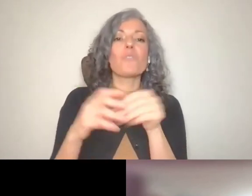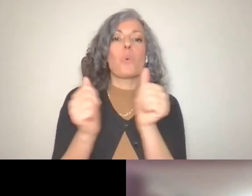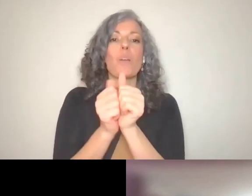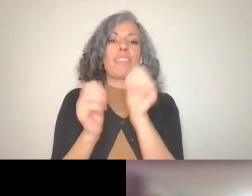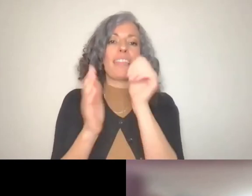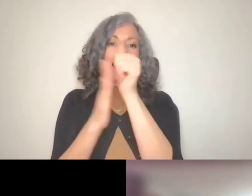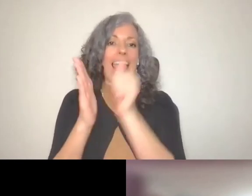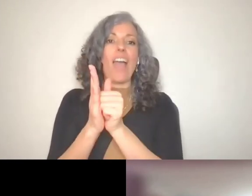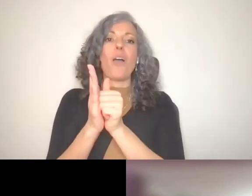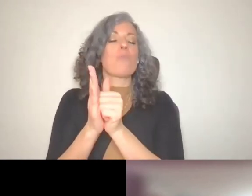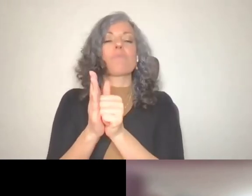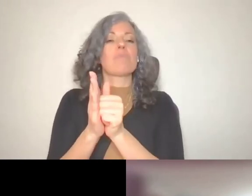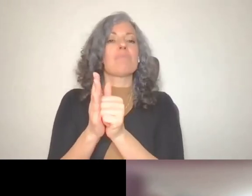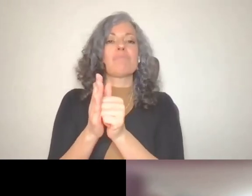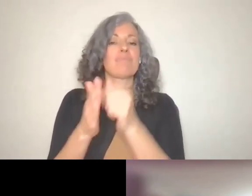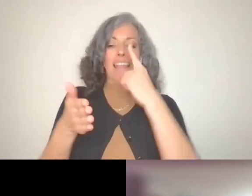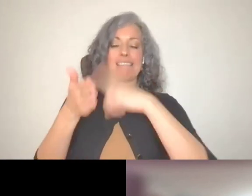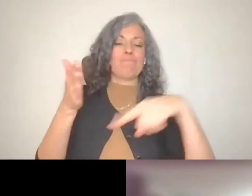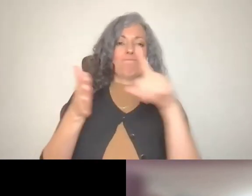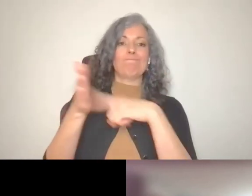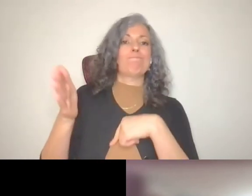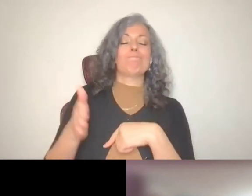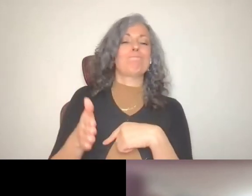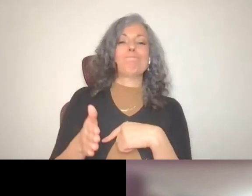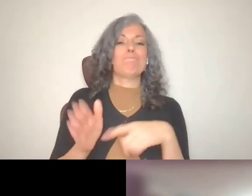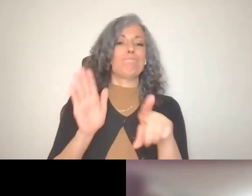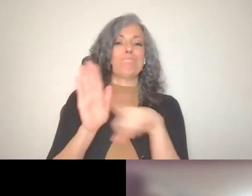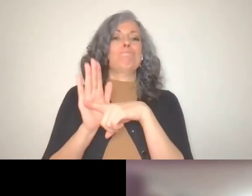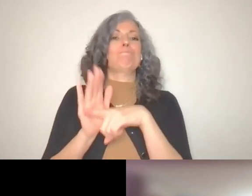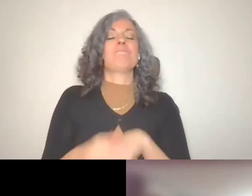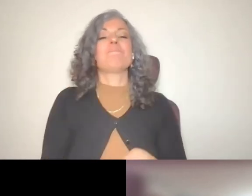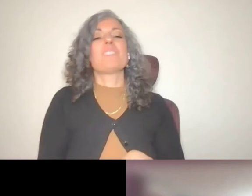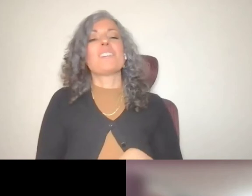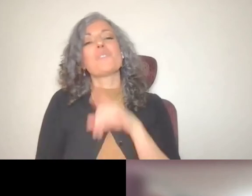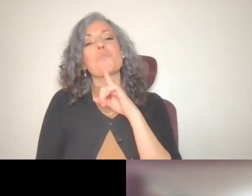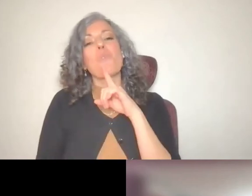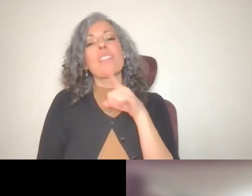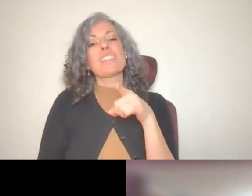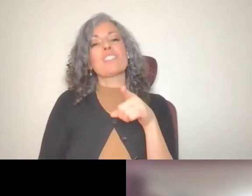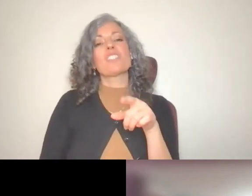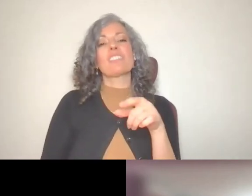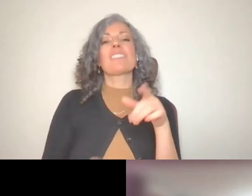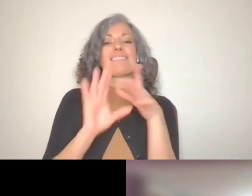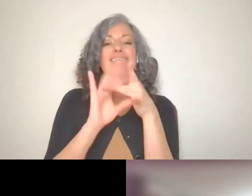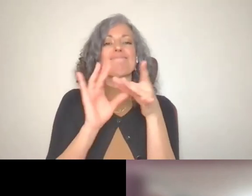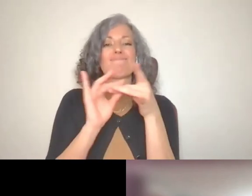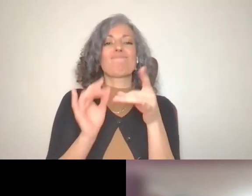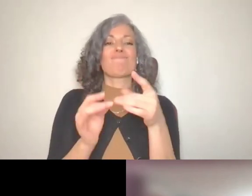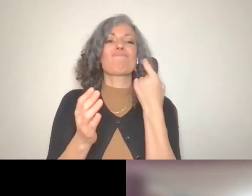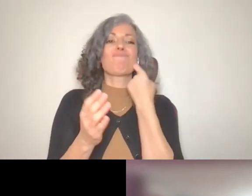from eligibility from the that type of Aid. So she didn't mention it when we talked earlier but shut out to Taylor for helping